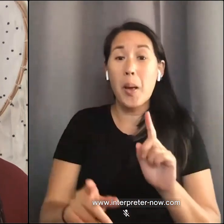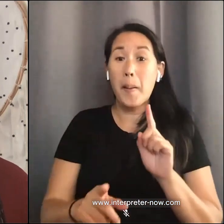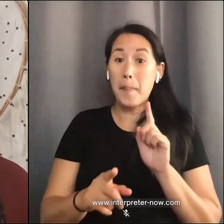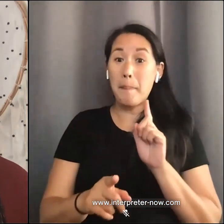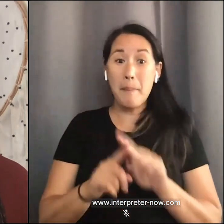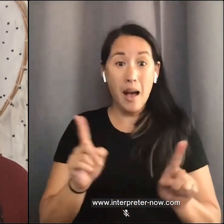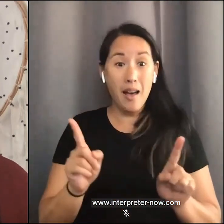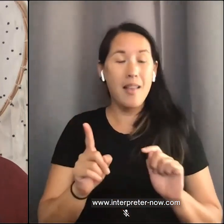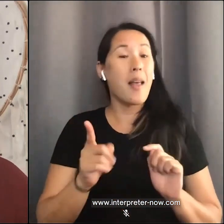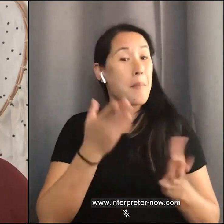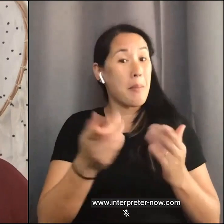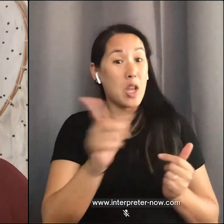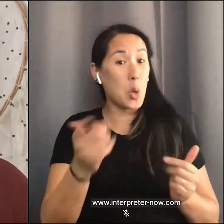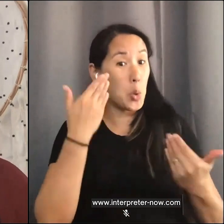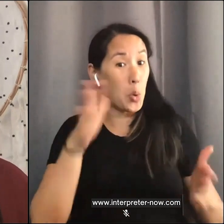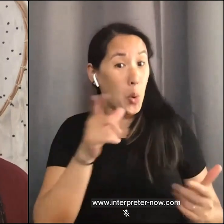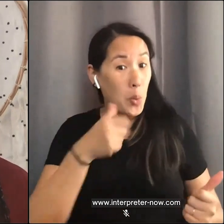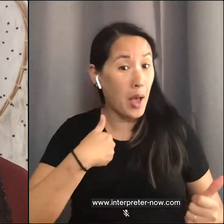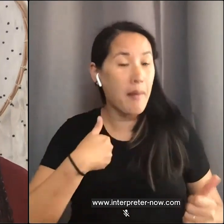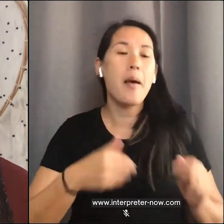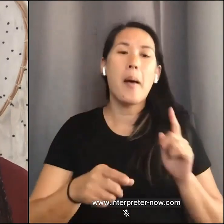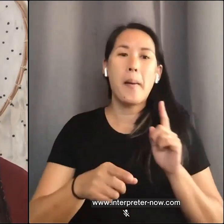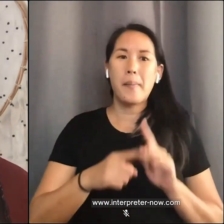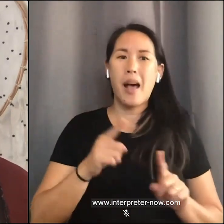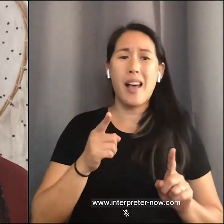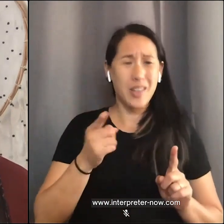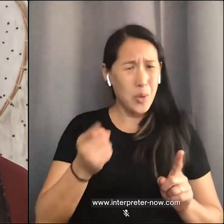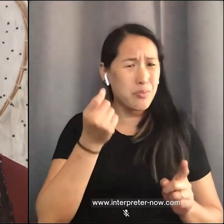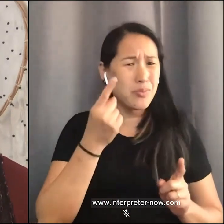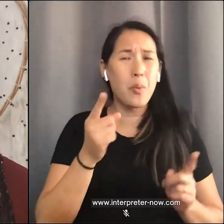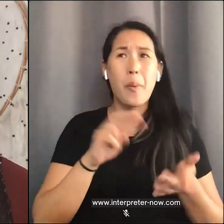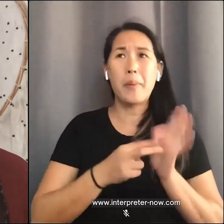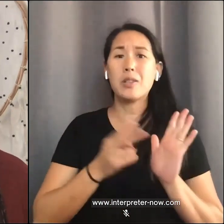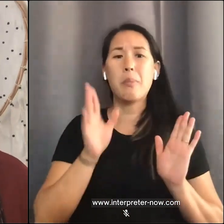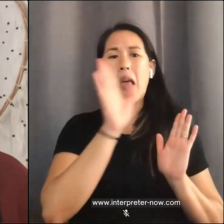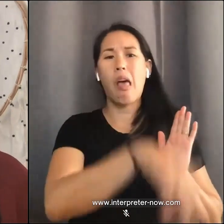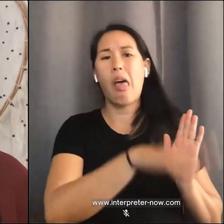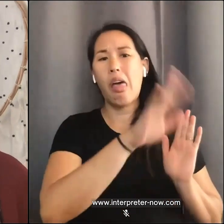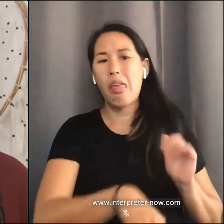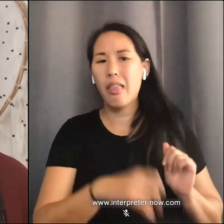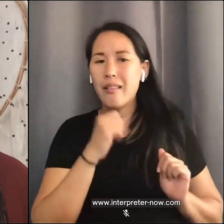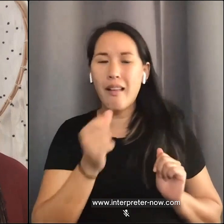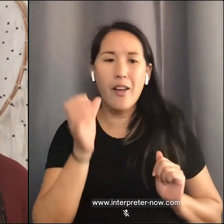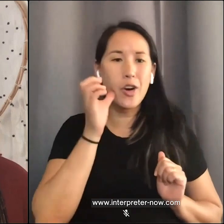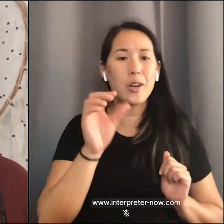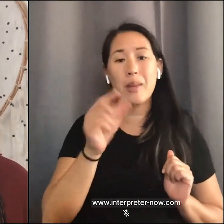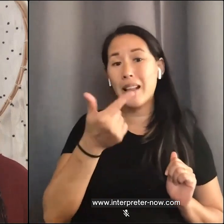it felt like to be unheard, to be gaslighted, underestimated, to feel small, or to feel